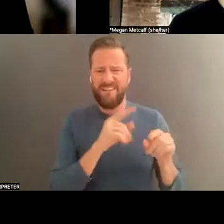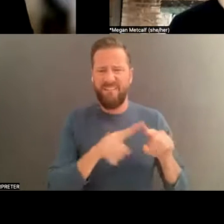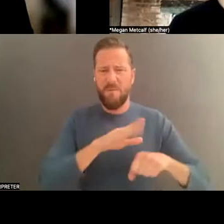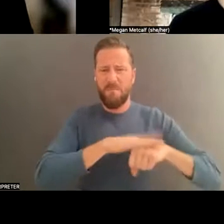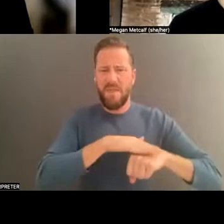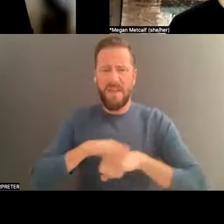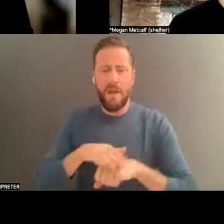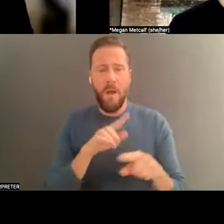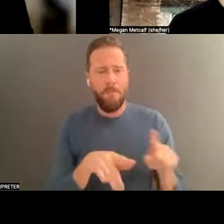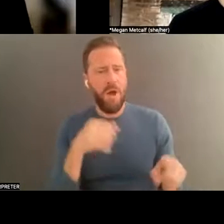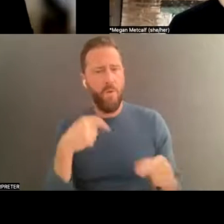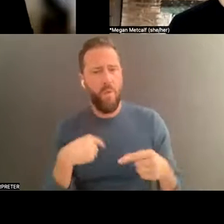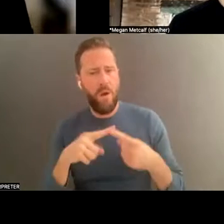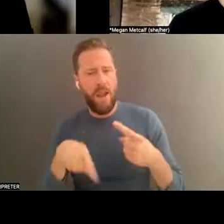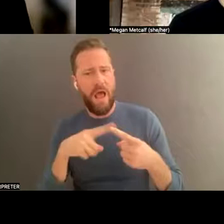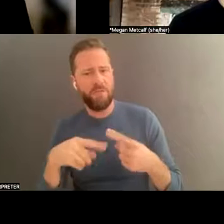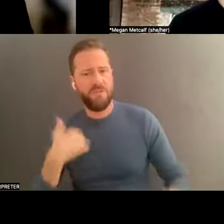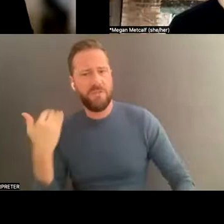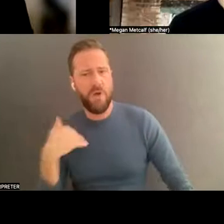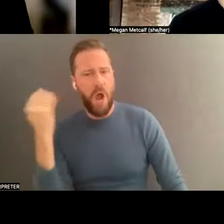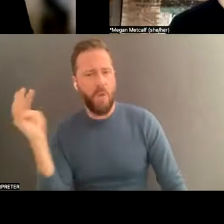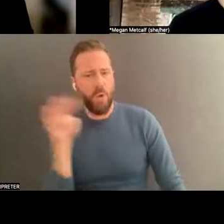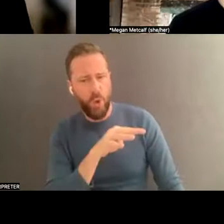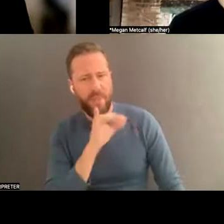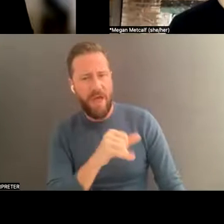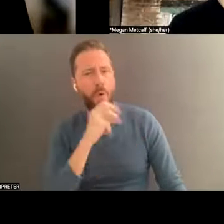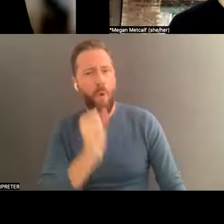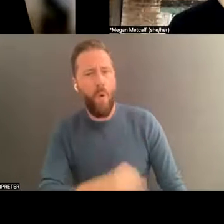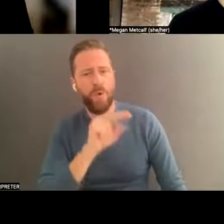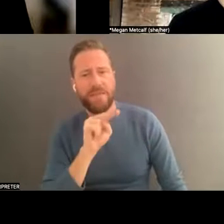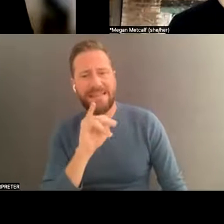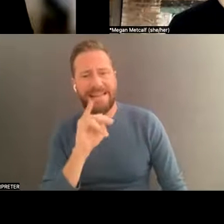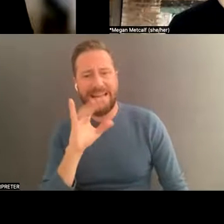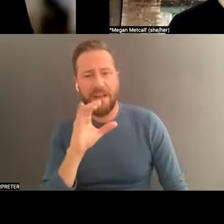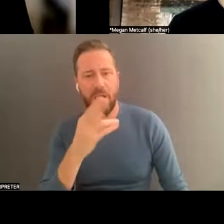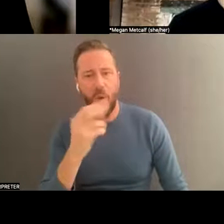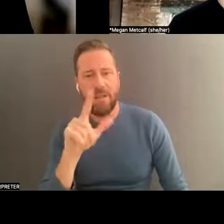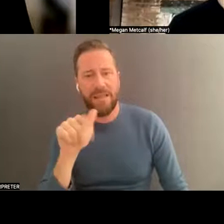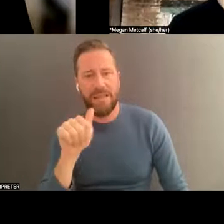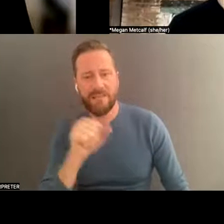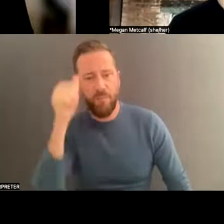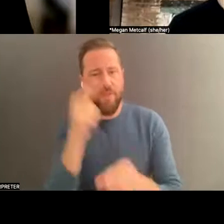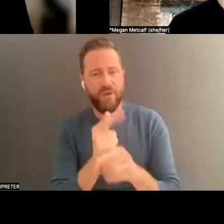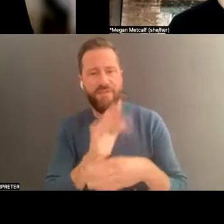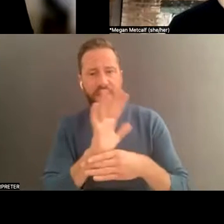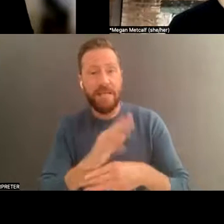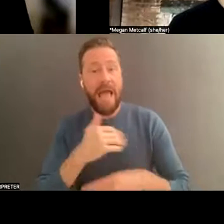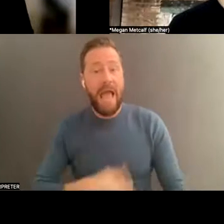put them in -- in fact, when I was young I used to watch the old Nicholas films, I